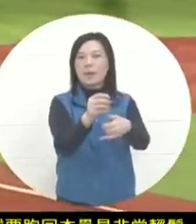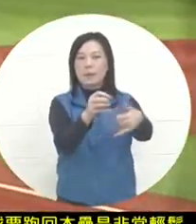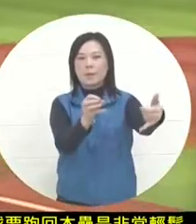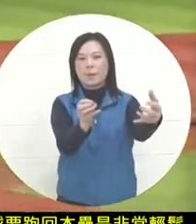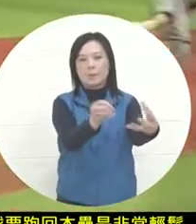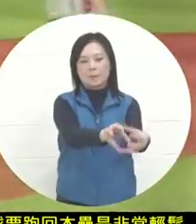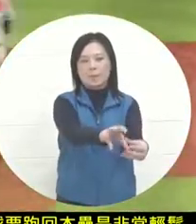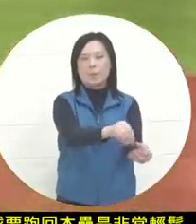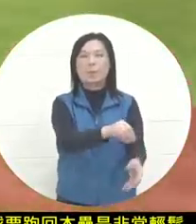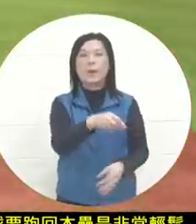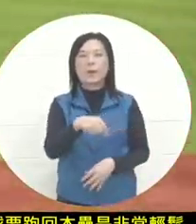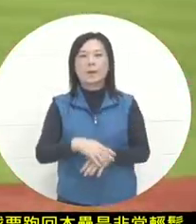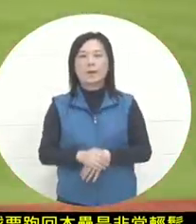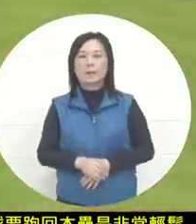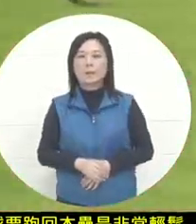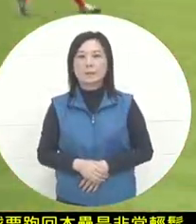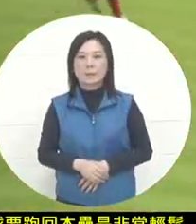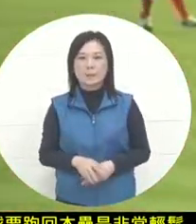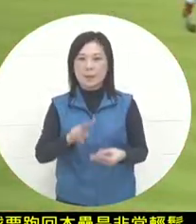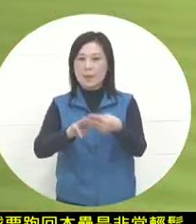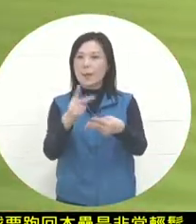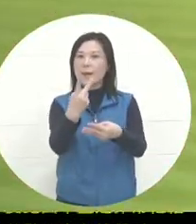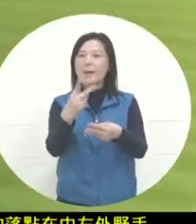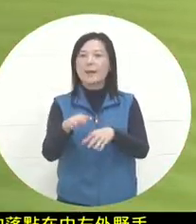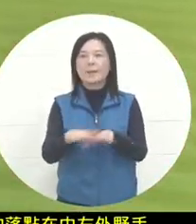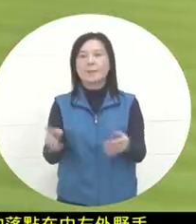. This resulted in a bad thunder hit. With a one-run RBI